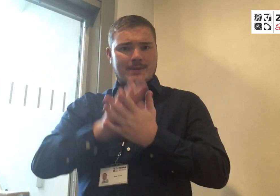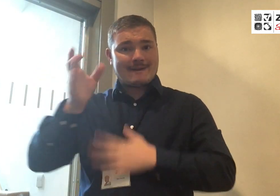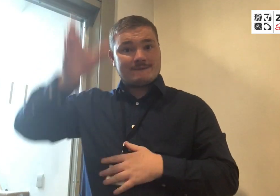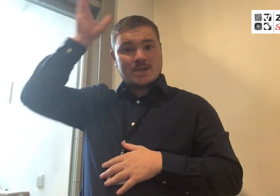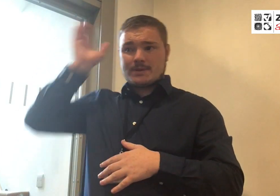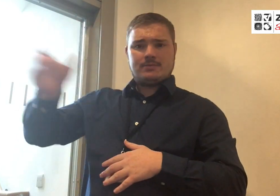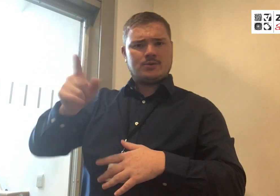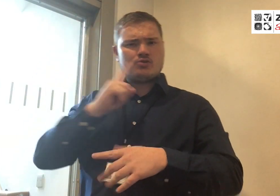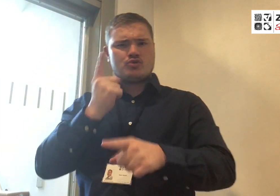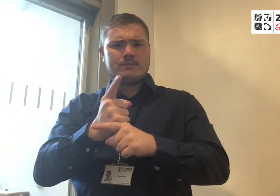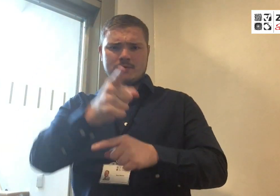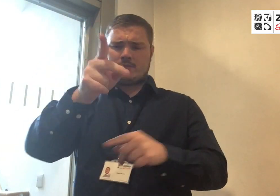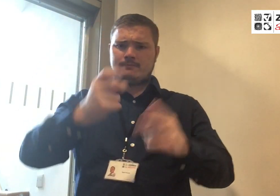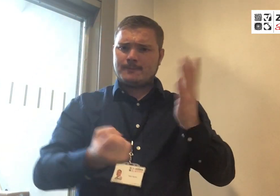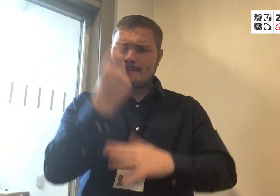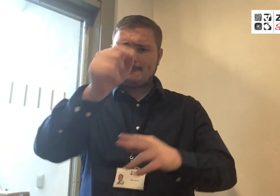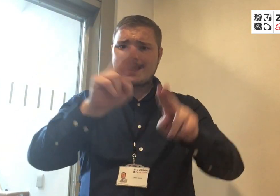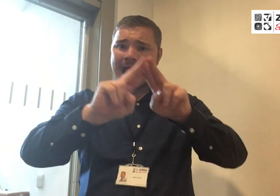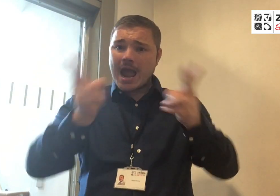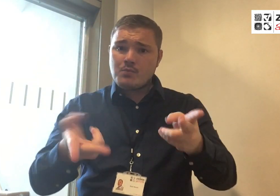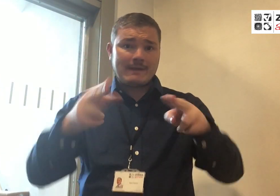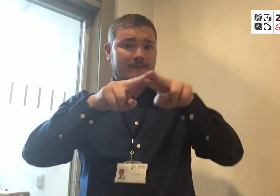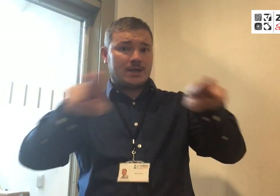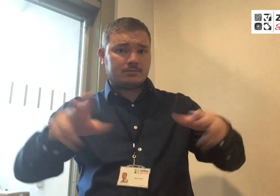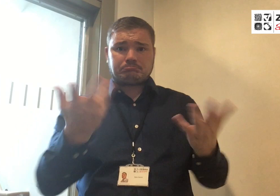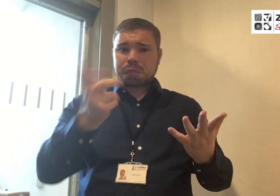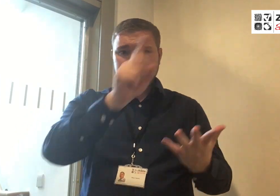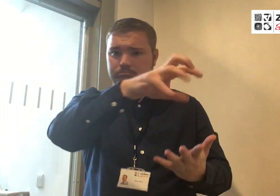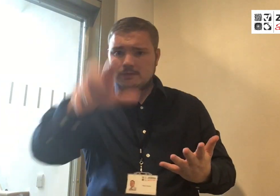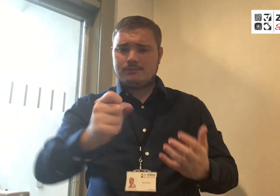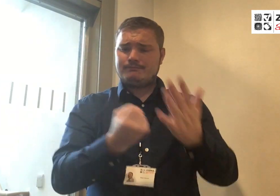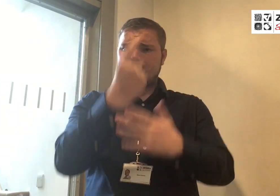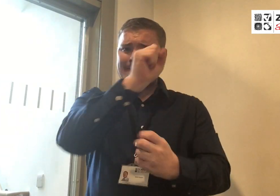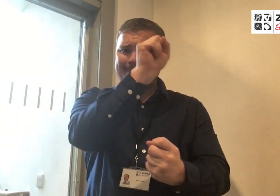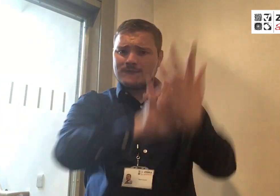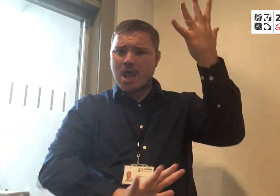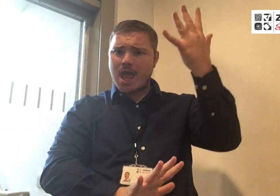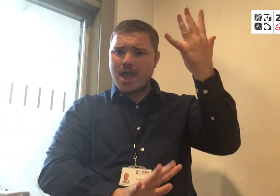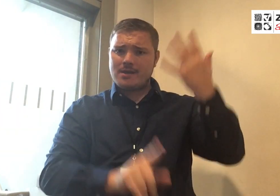They will talk about what happens in the event of a fire in your house/flat.